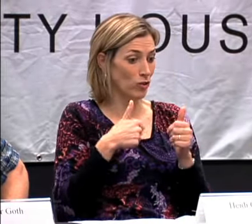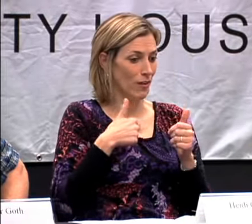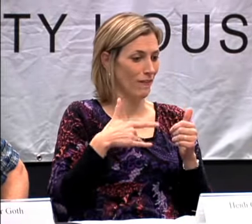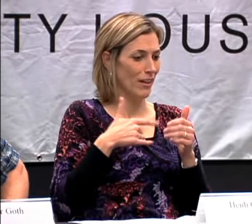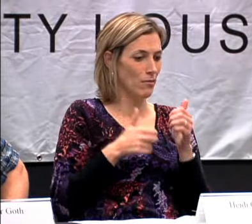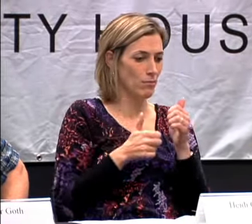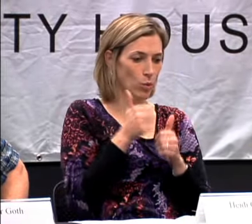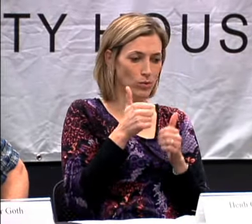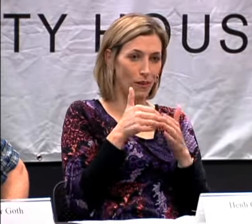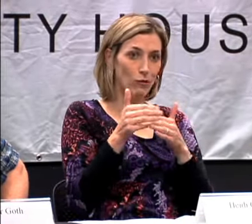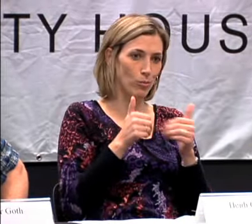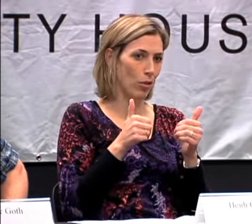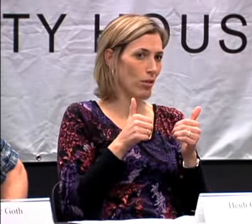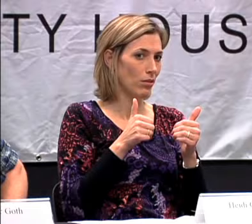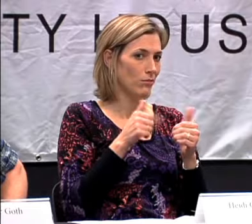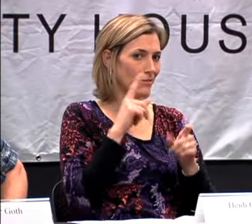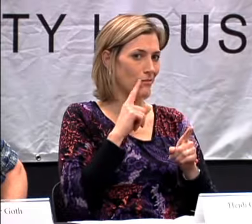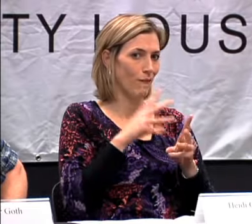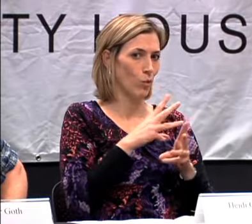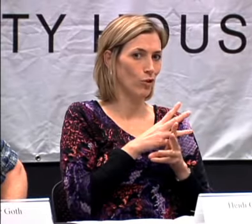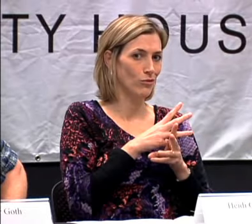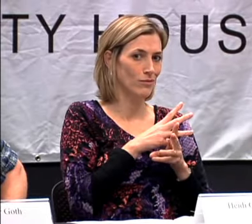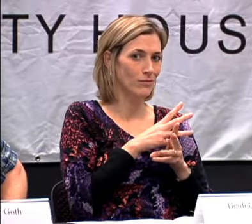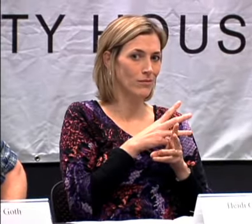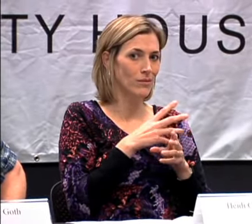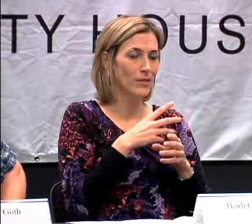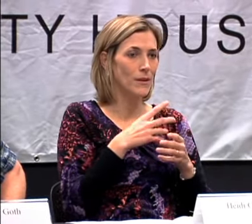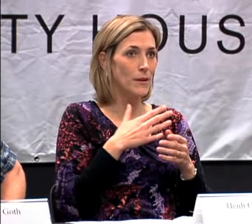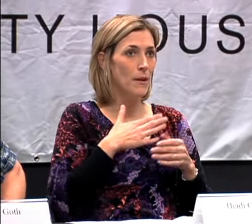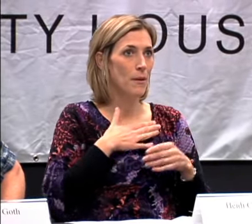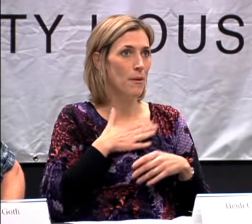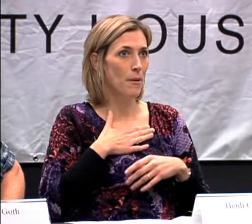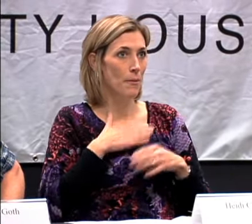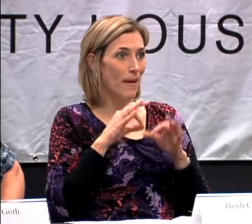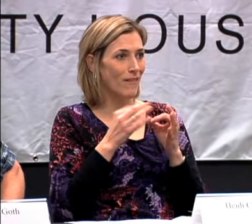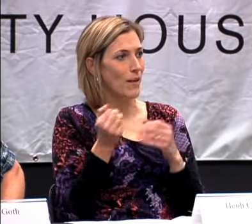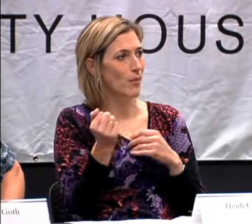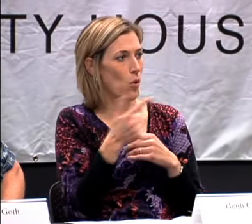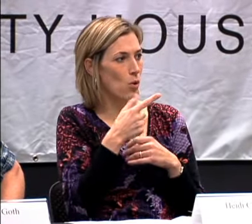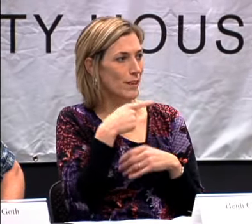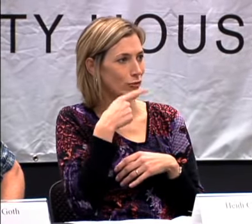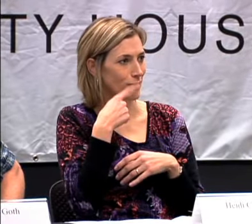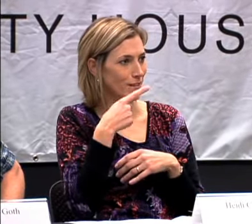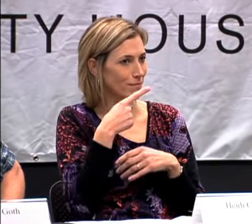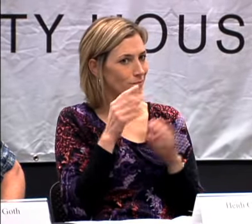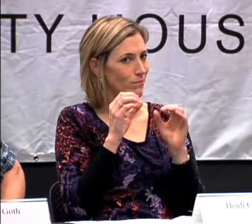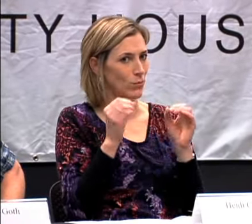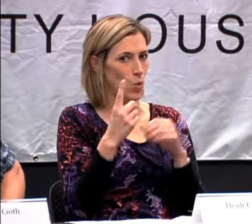HEARING WORLD, BUT I FEEL MOST COMFORTABLE IN THE DEAF WORLD.